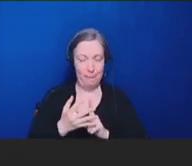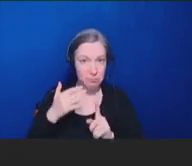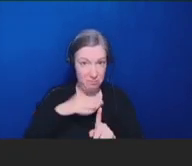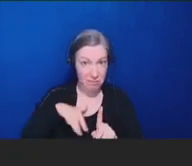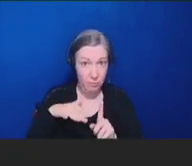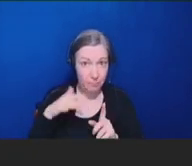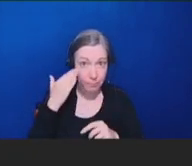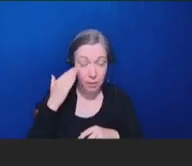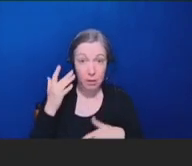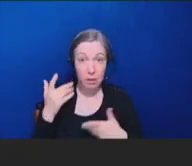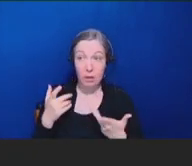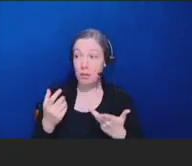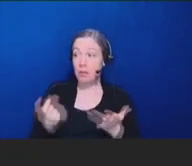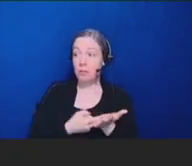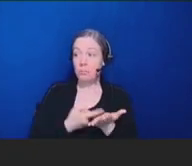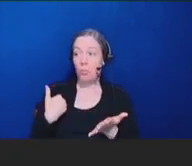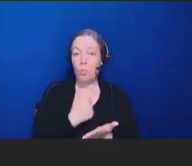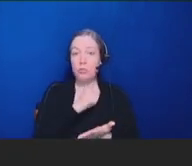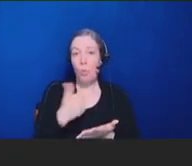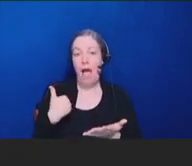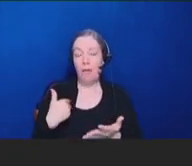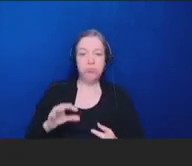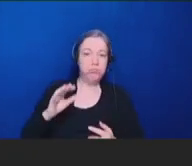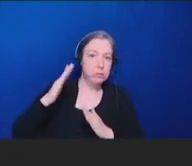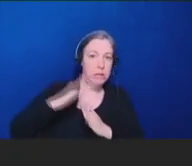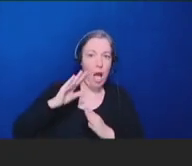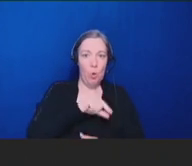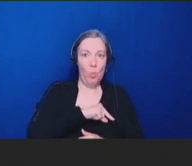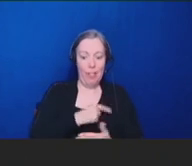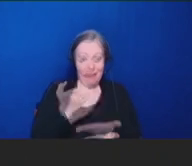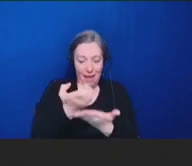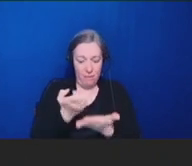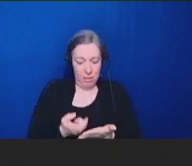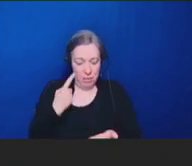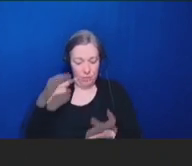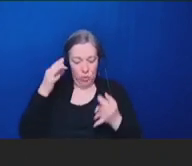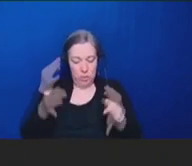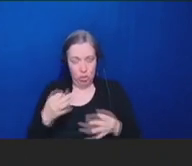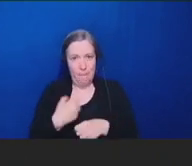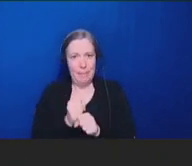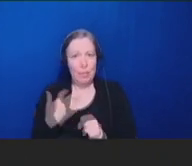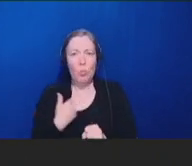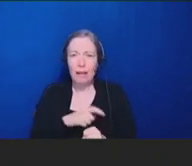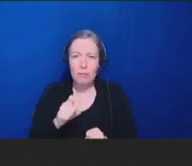for decision making. As I've said previously, the controversy generated by our decision-making